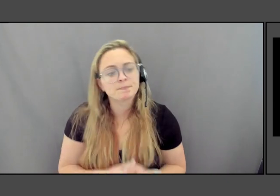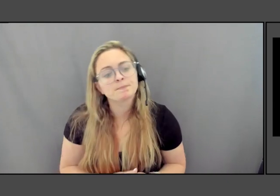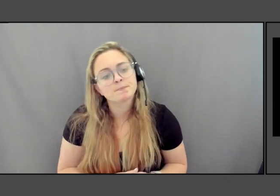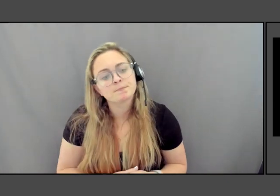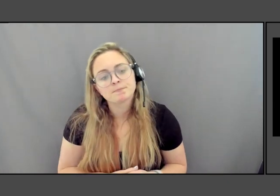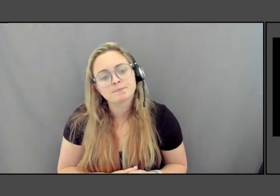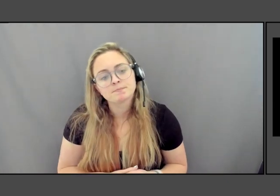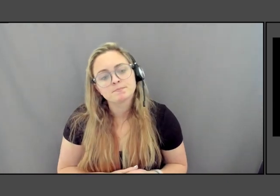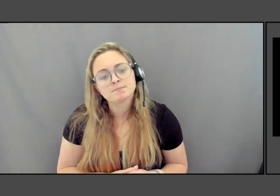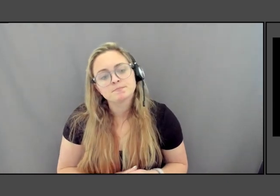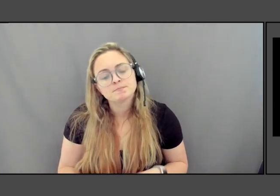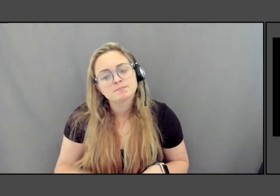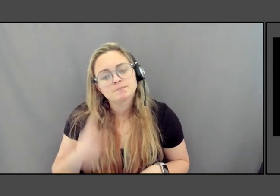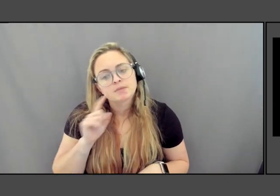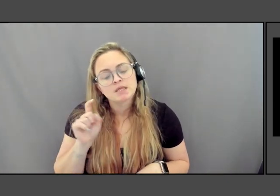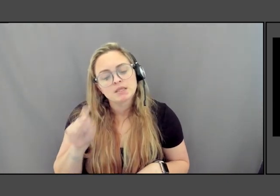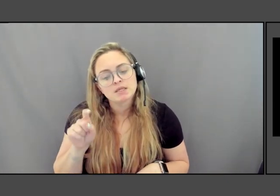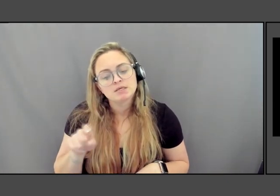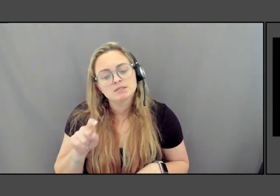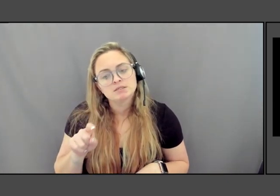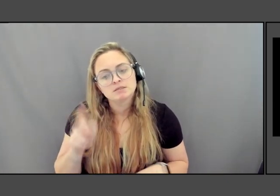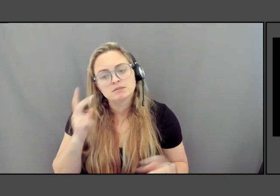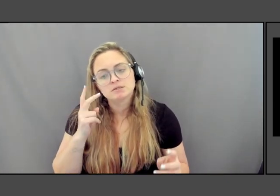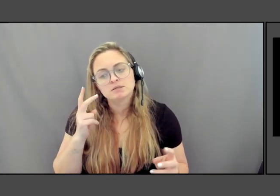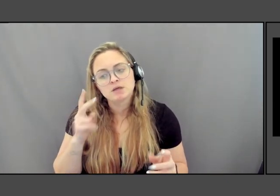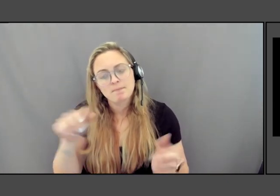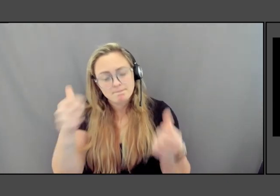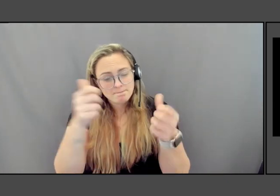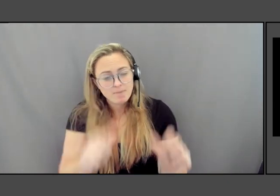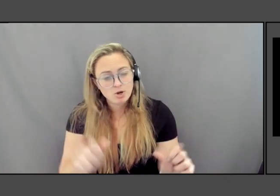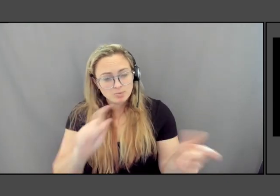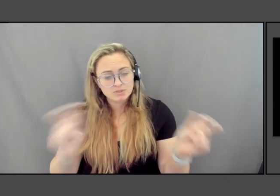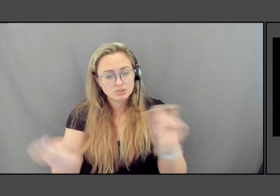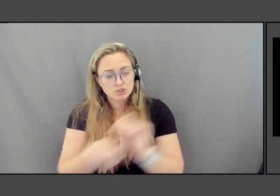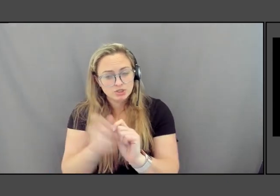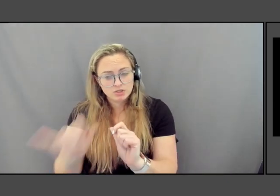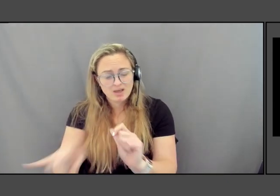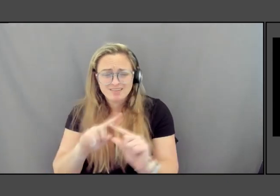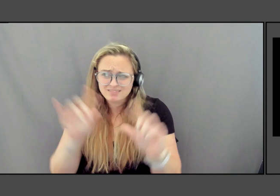is where monuments have gone in in a way it's fantastic. I look at this and I go,